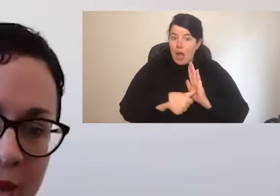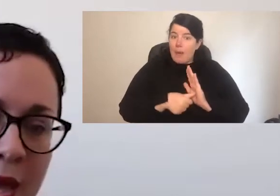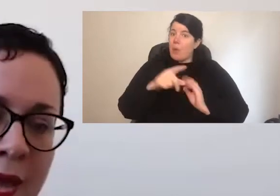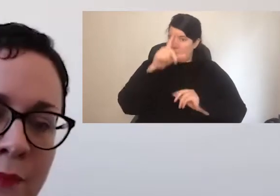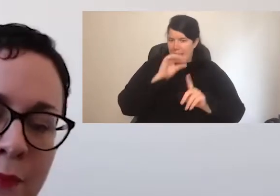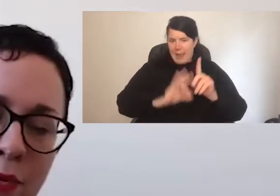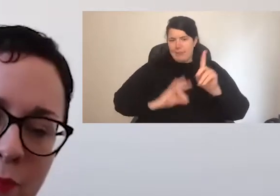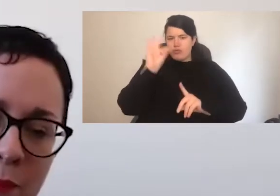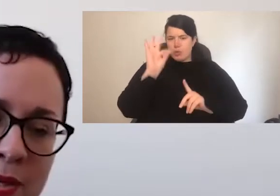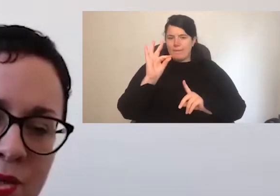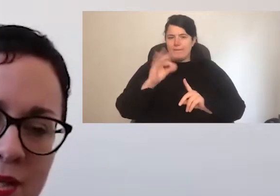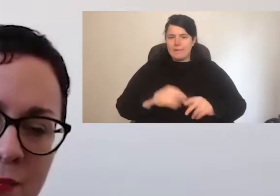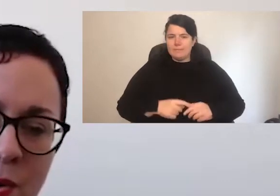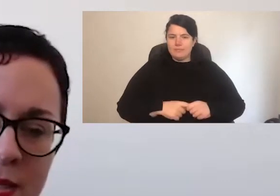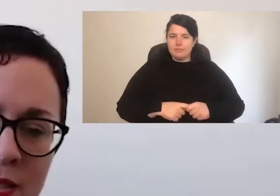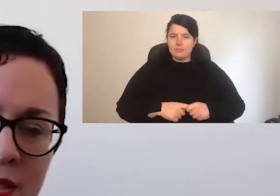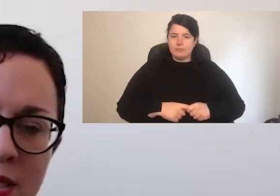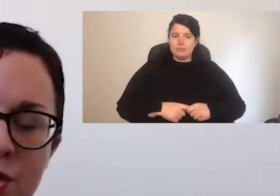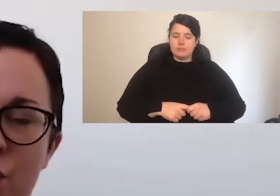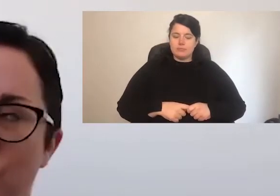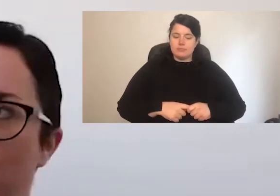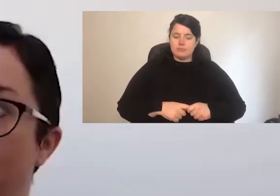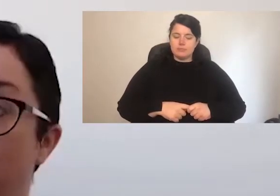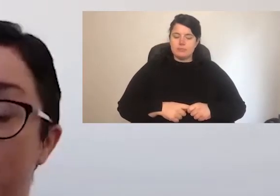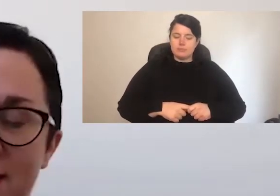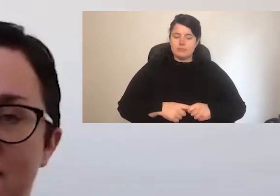Both by using this moment to revisit the